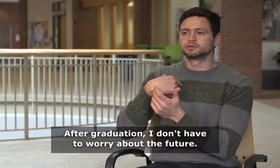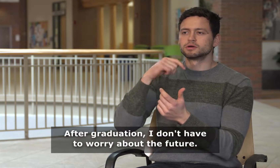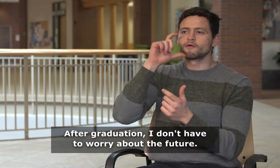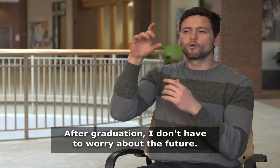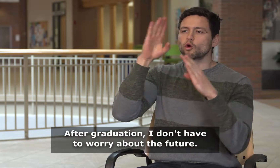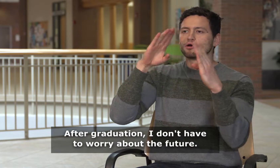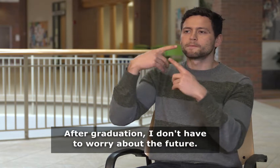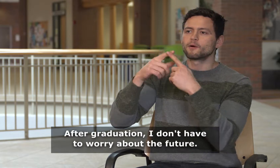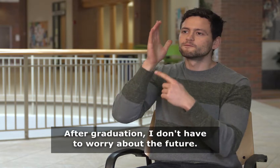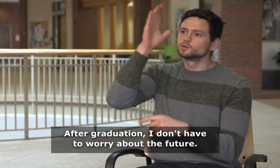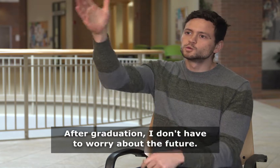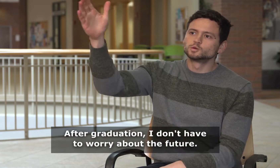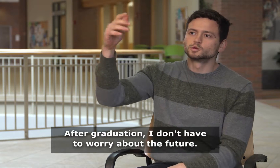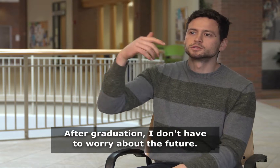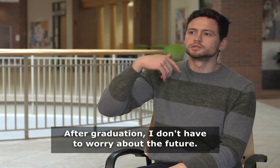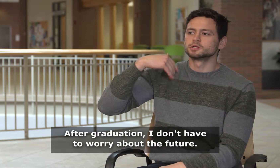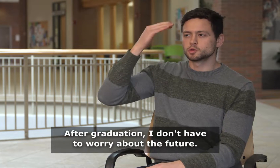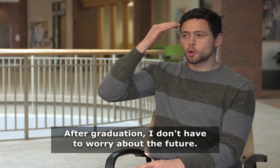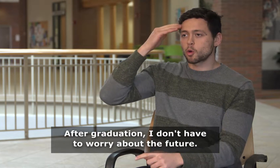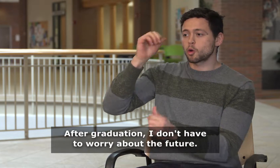After graduation, I don't have to worry about the future.